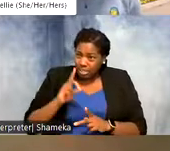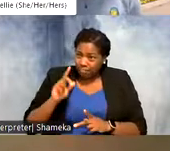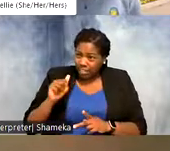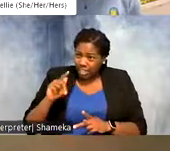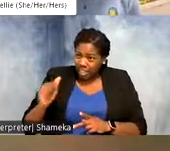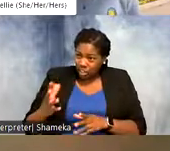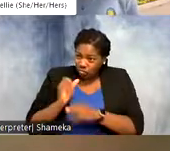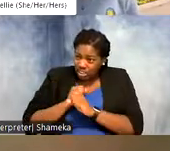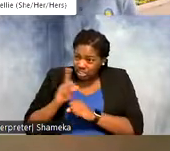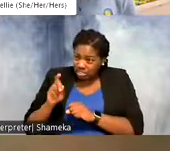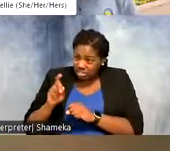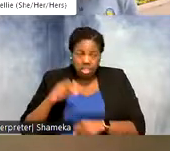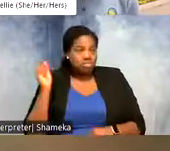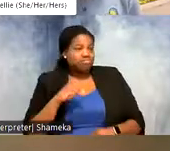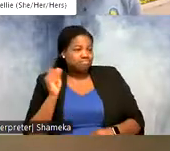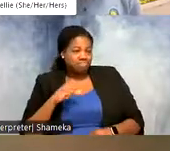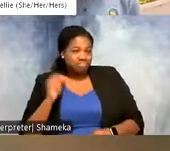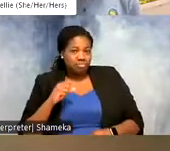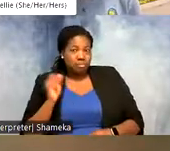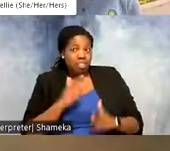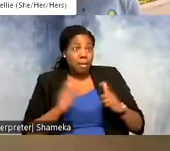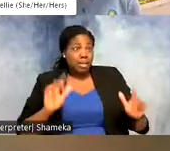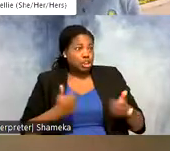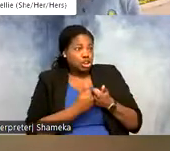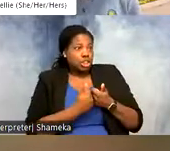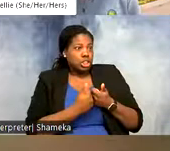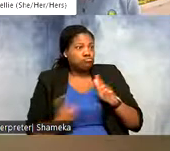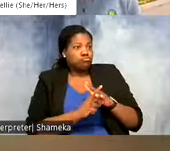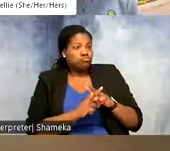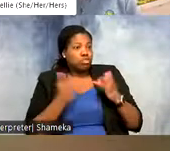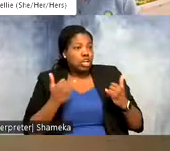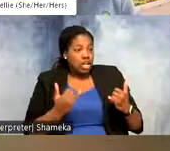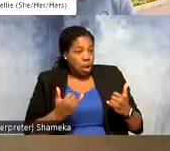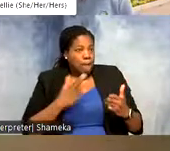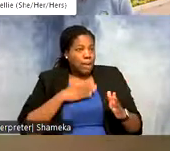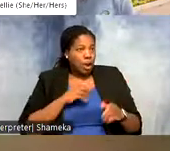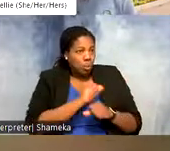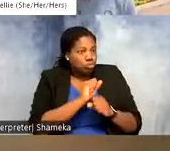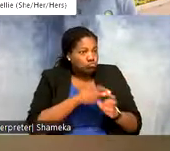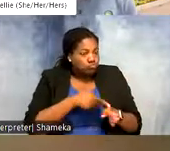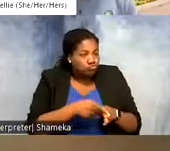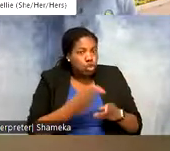Allie: yes so this is one of the biggest challenges right now with the work to get to use these data for